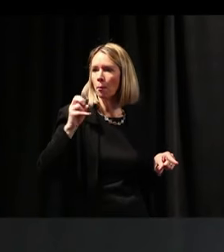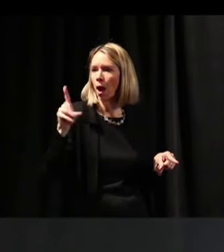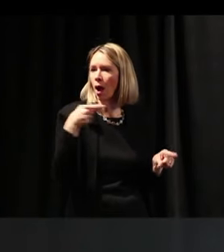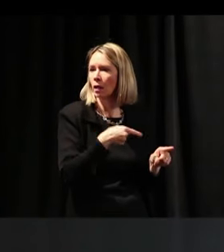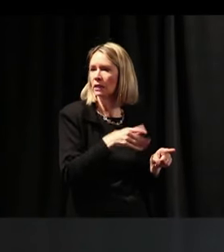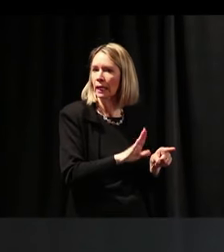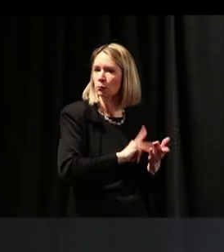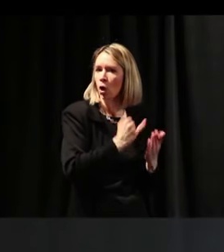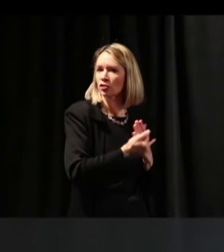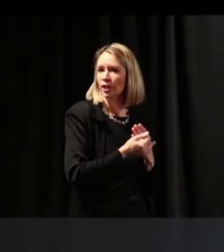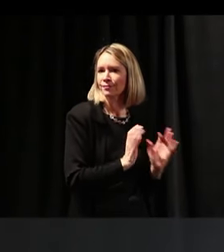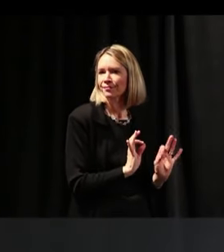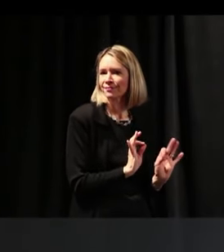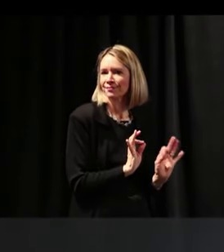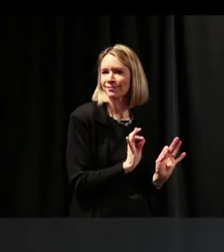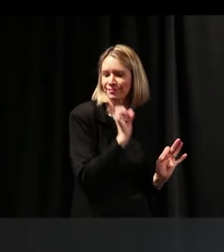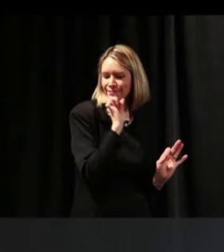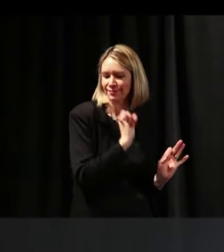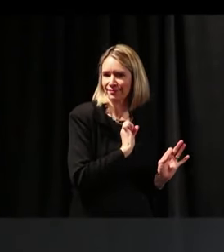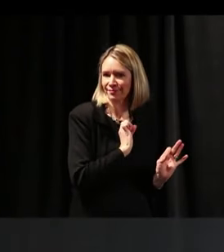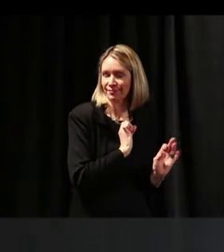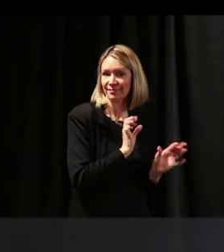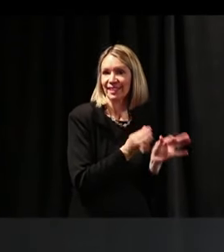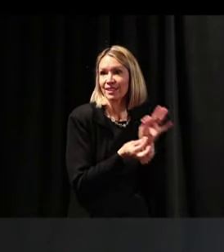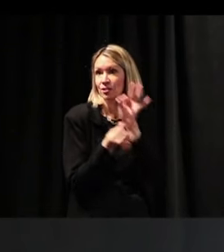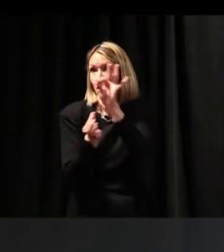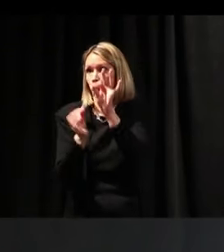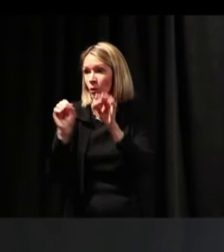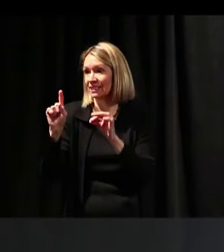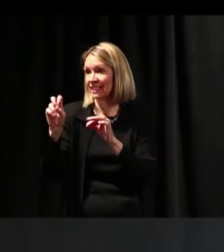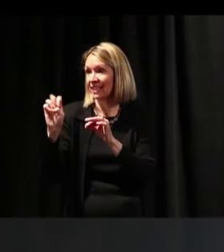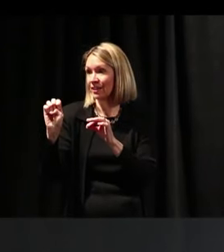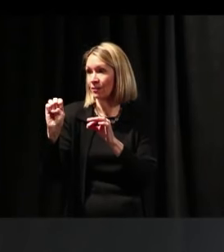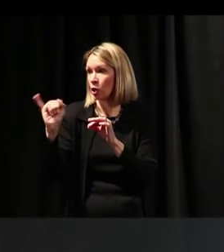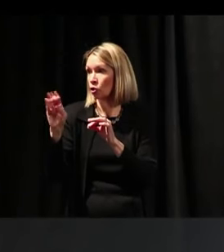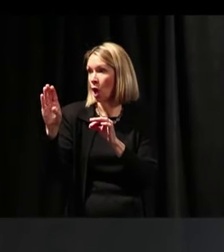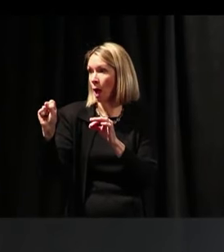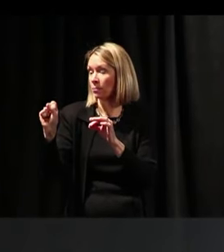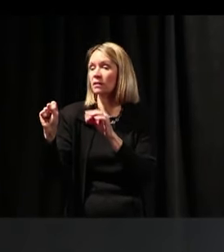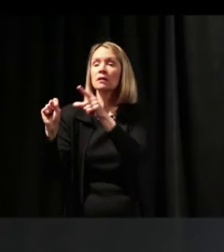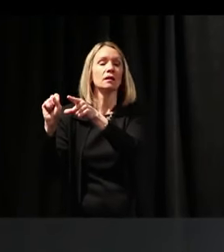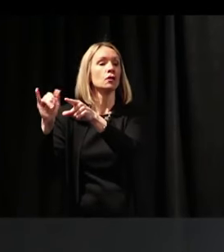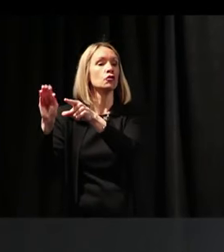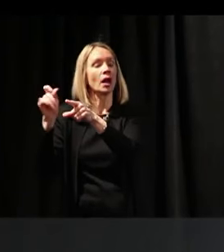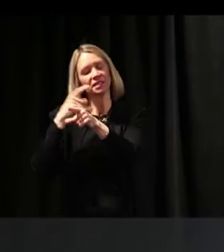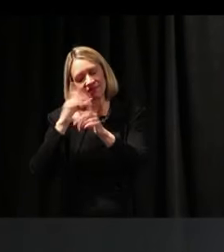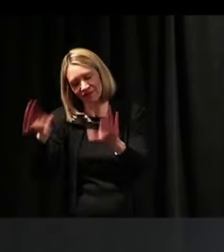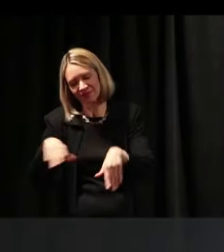And he showed it to Steve Jobs. And he said, “We'll go for it.” It changed everything.